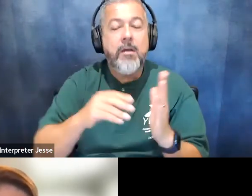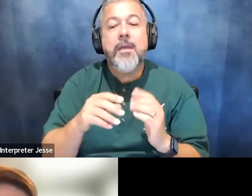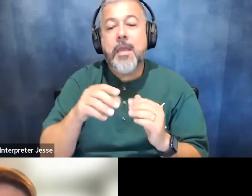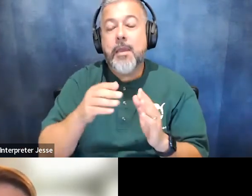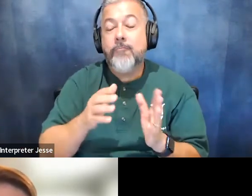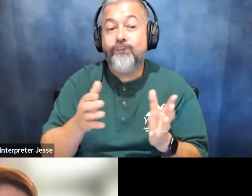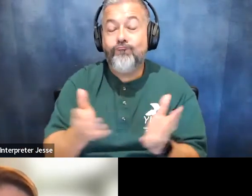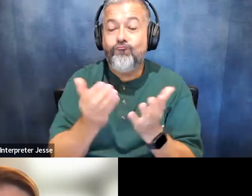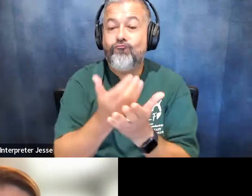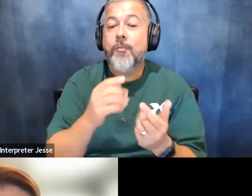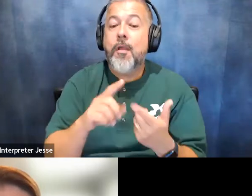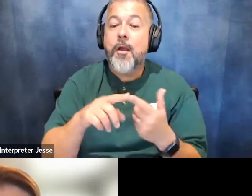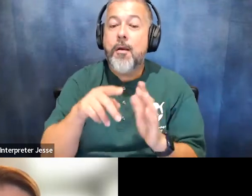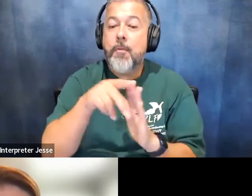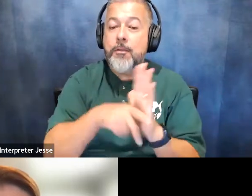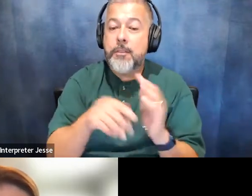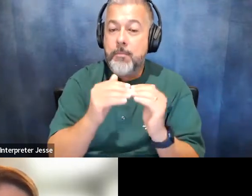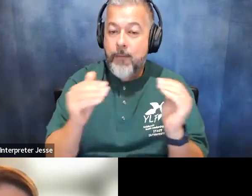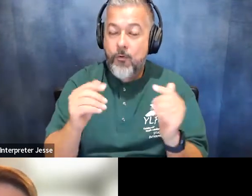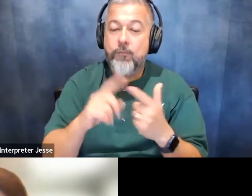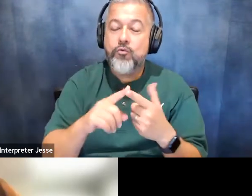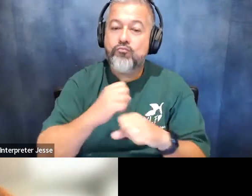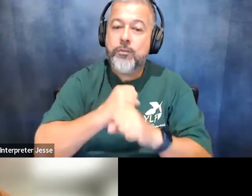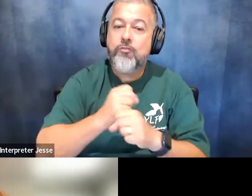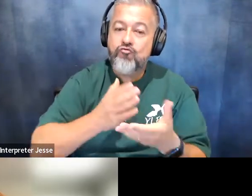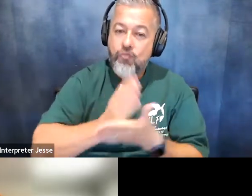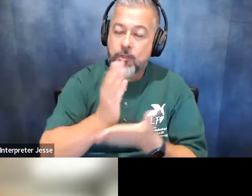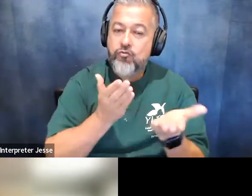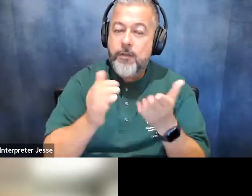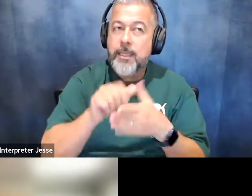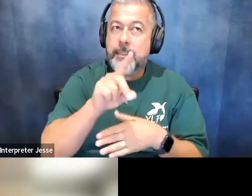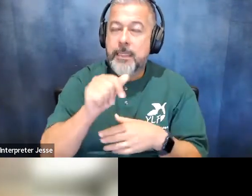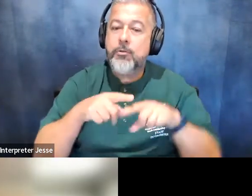that protected the rights and services disabled people depend on for survival